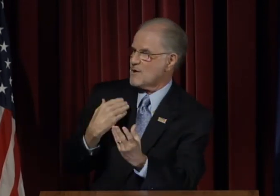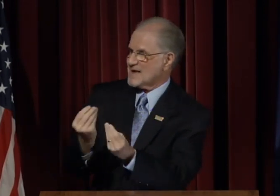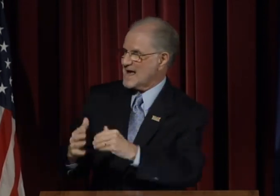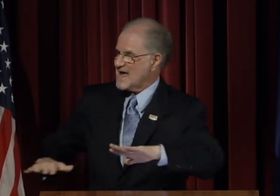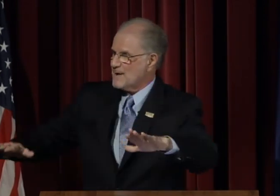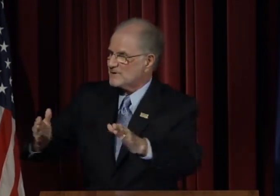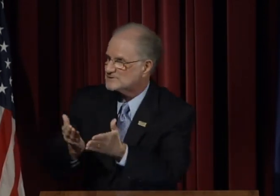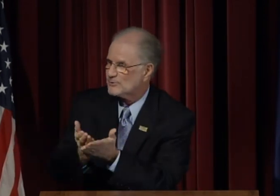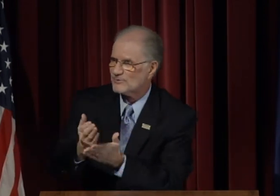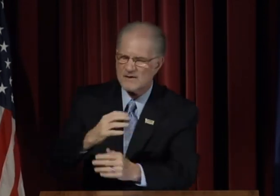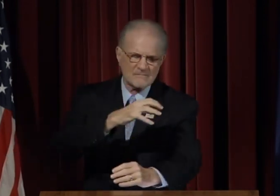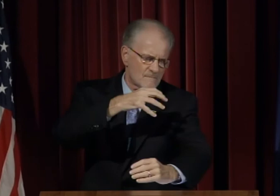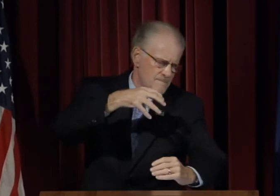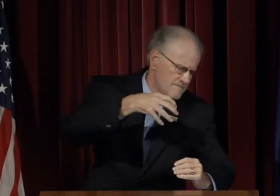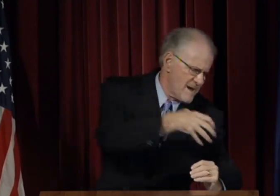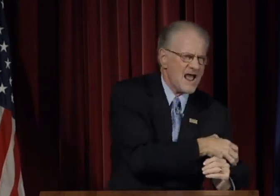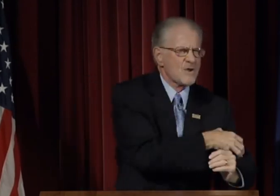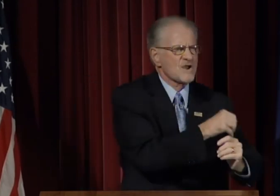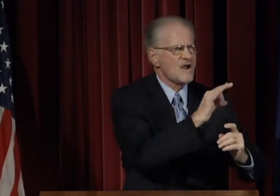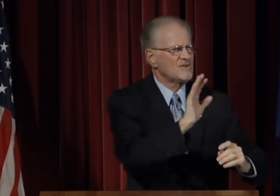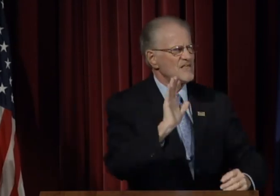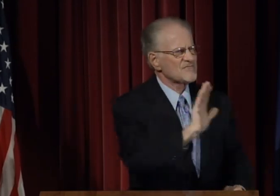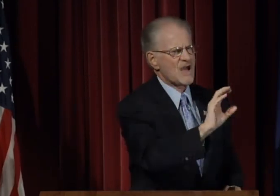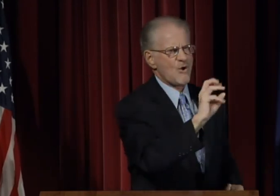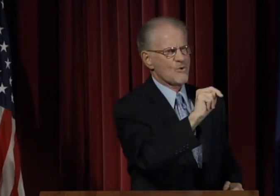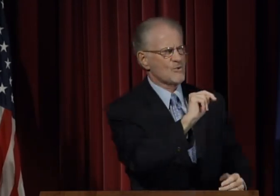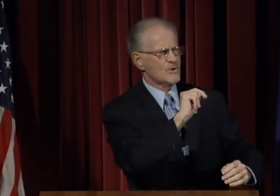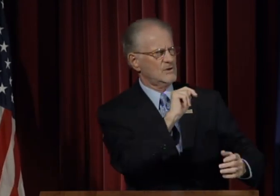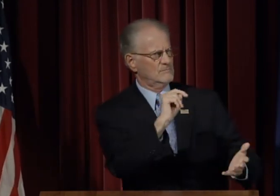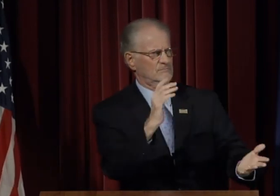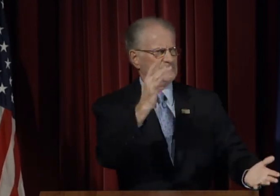Yes, we answer, they have reached our campus through the power of their own intellect